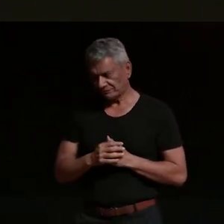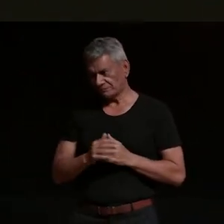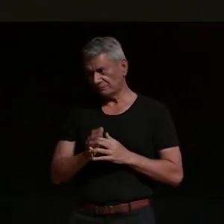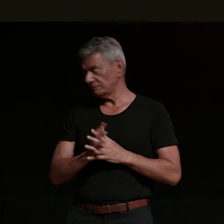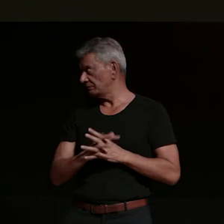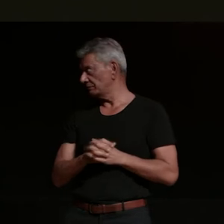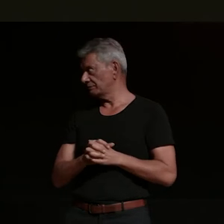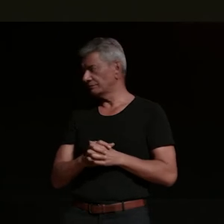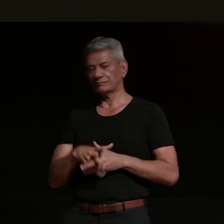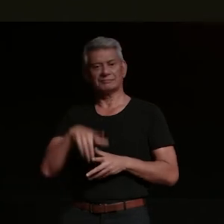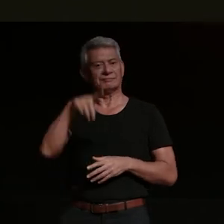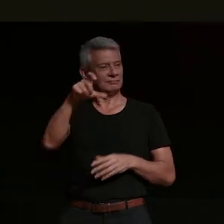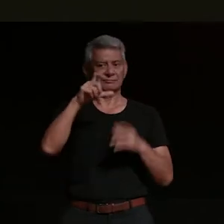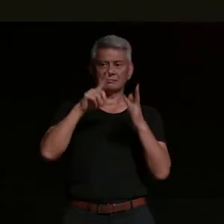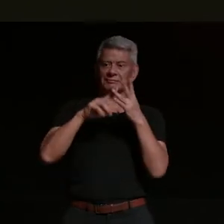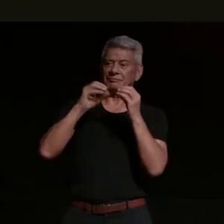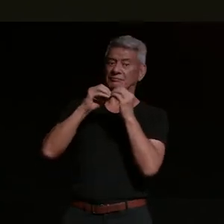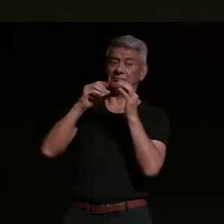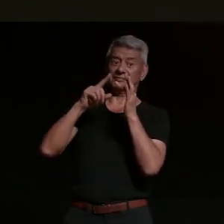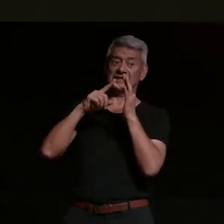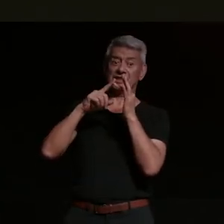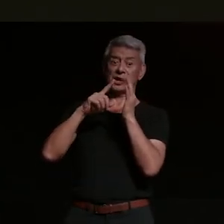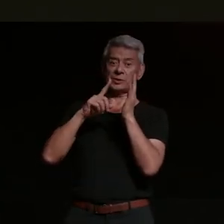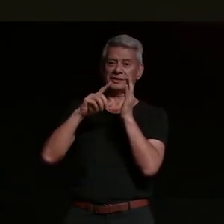kobe bar tell you guys keep going keep it going keep it going keep it going keep it going